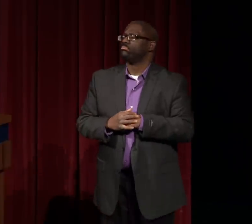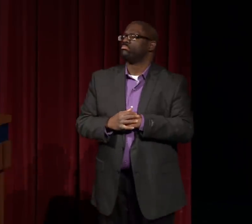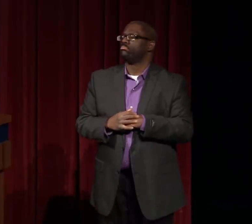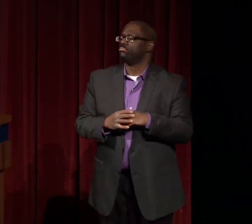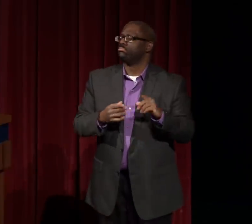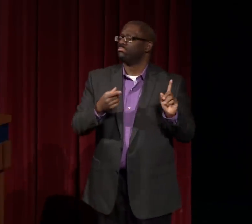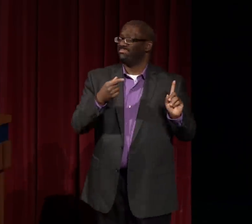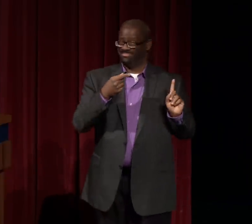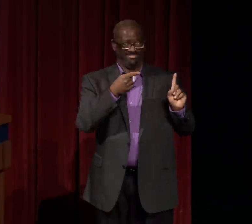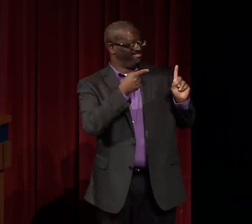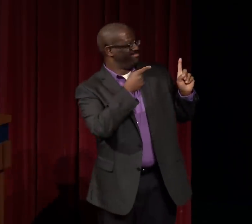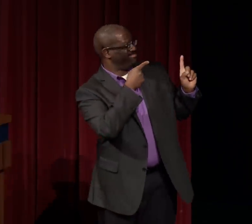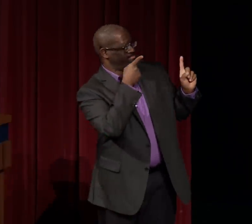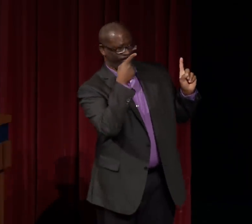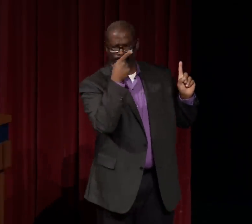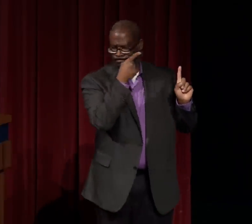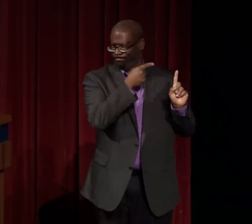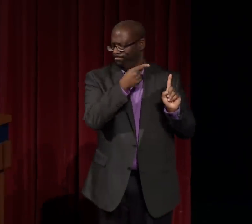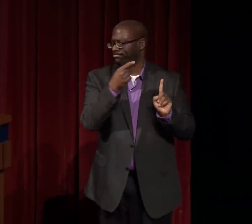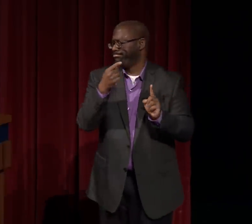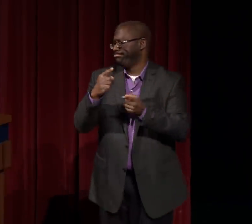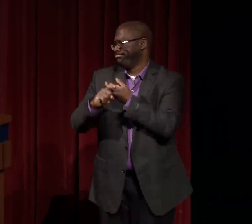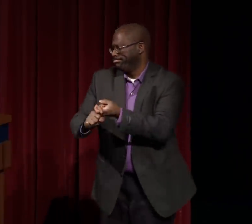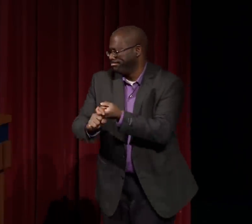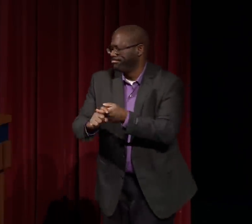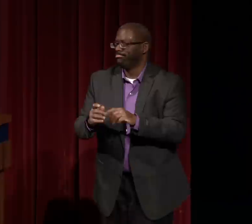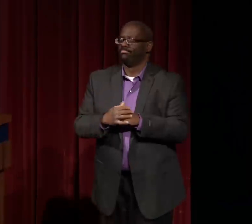along with myself.